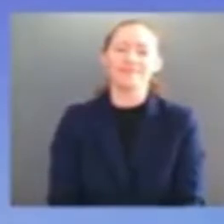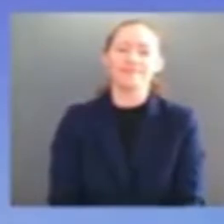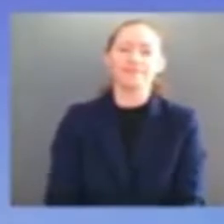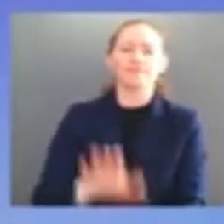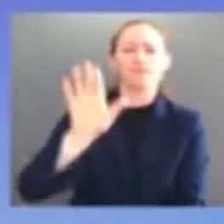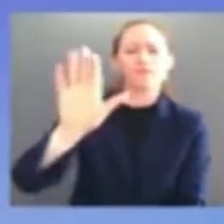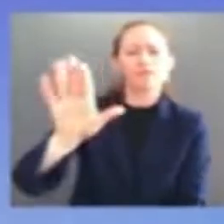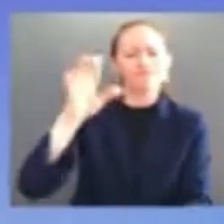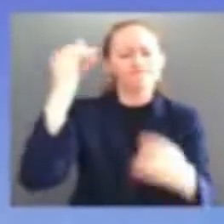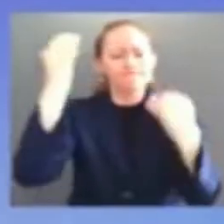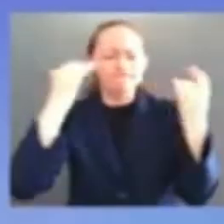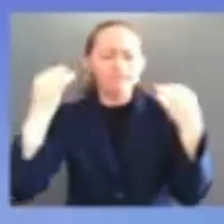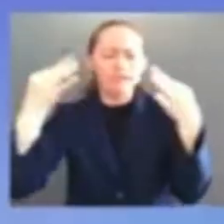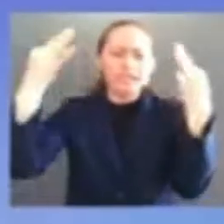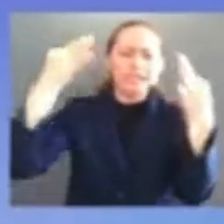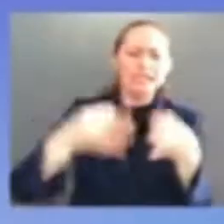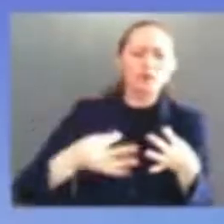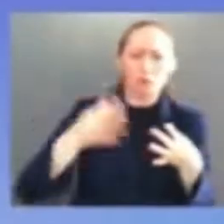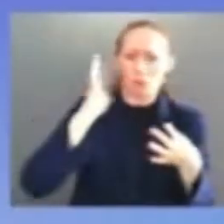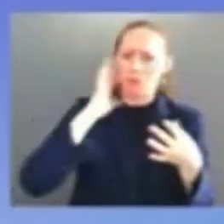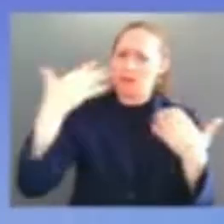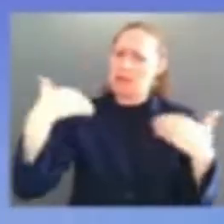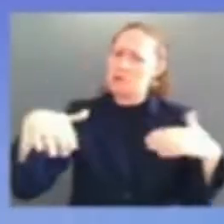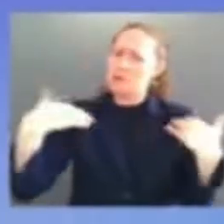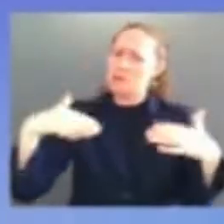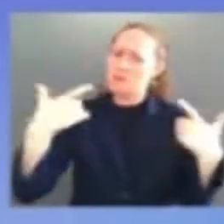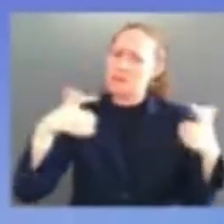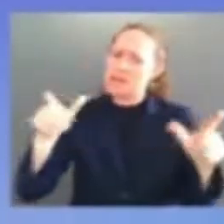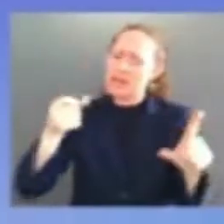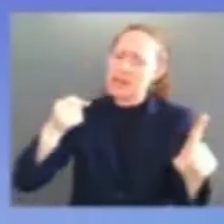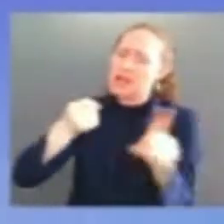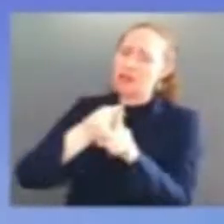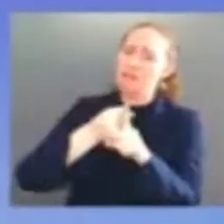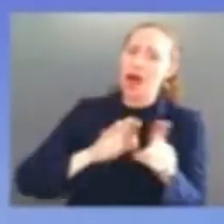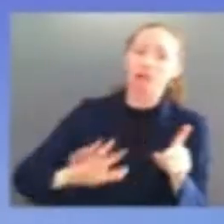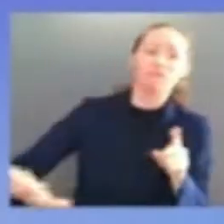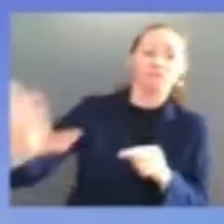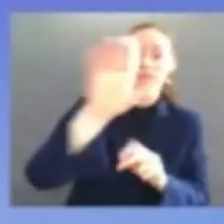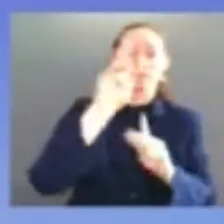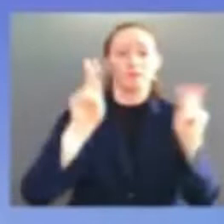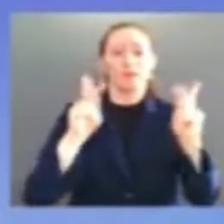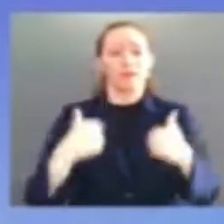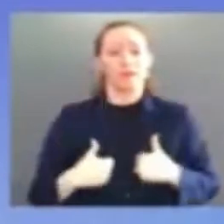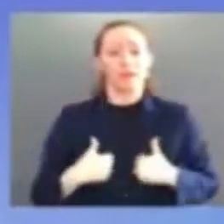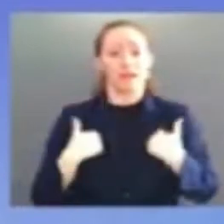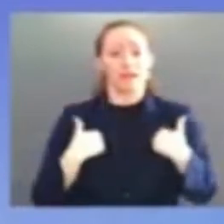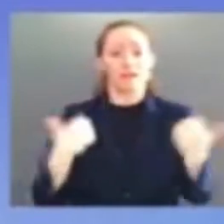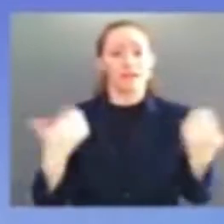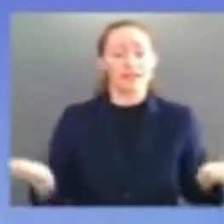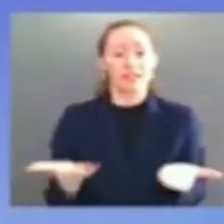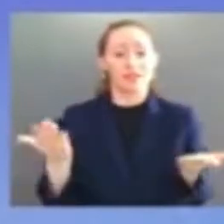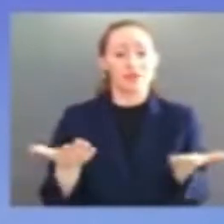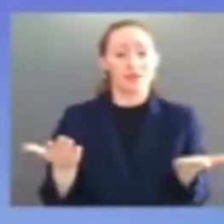any laws we all make but the truth is she's already impacting the lives of so many americans